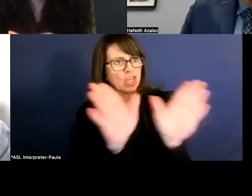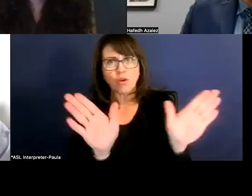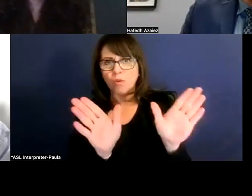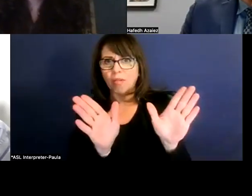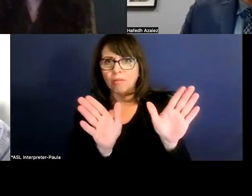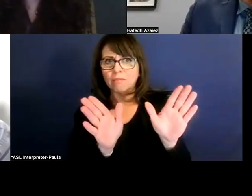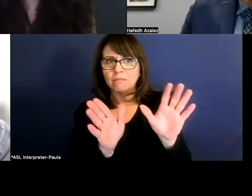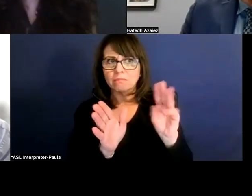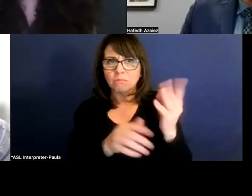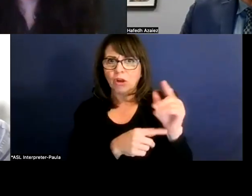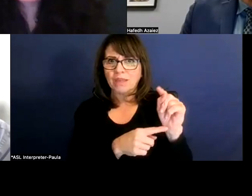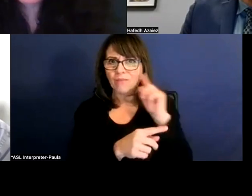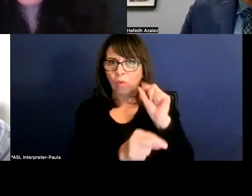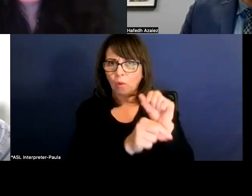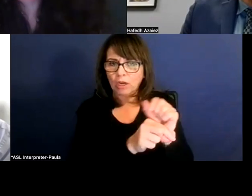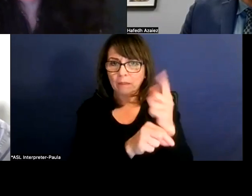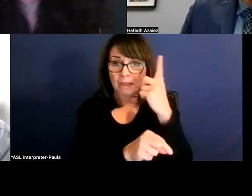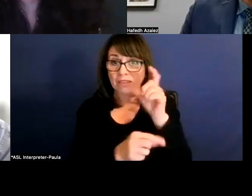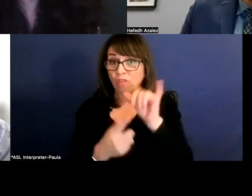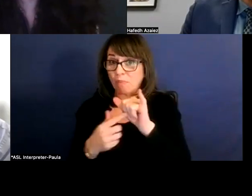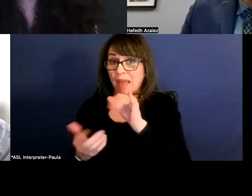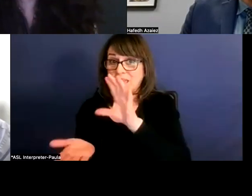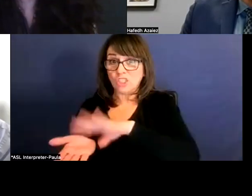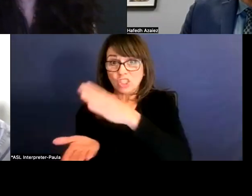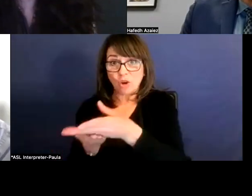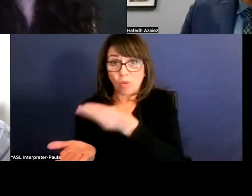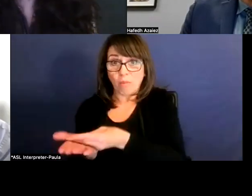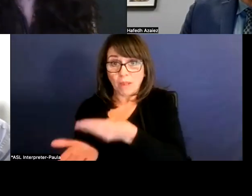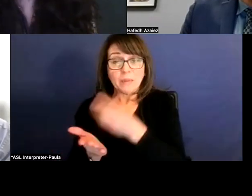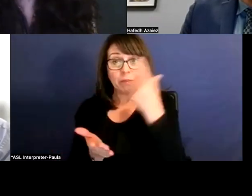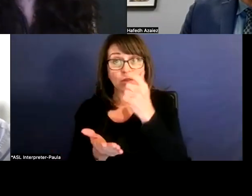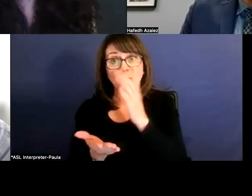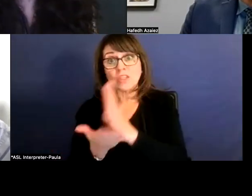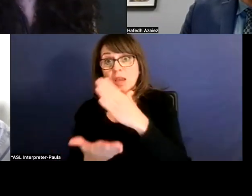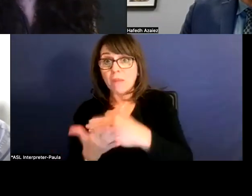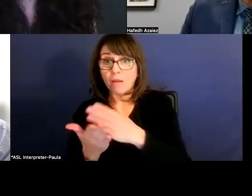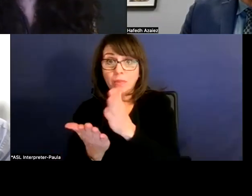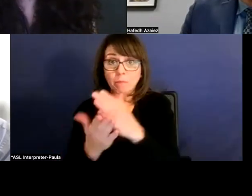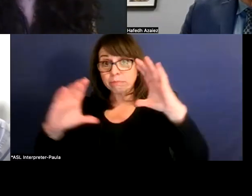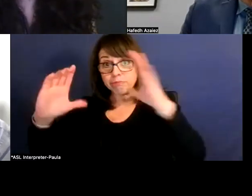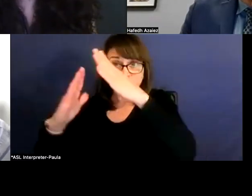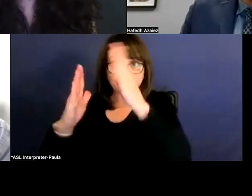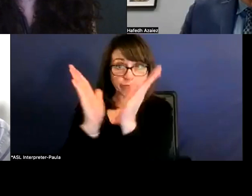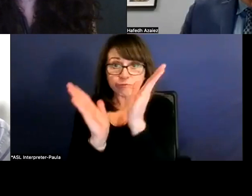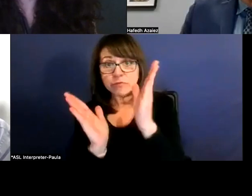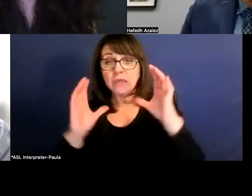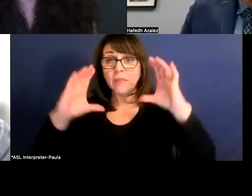I mean, Dennis mentioned earlier the pie, we talk about the pizza sometimes, but the pie is not getting bigger, unfortunately,